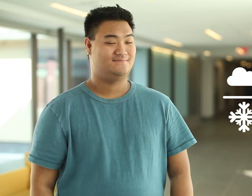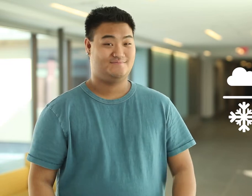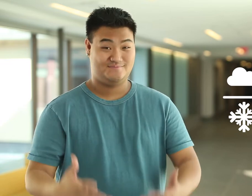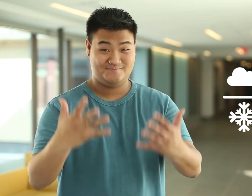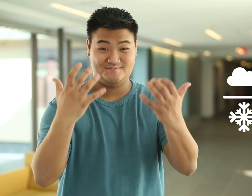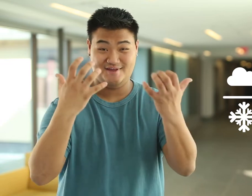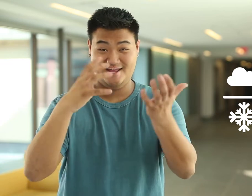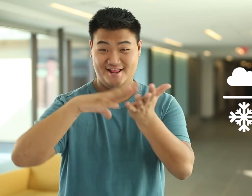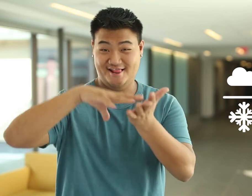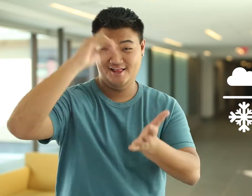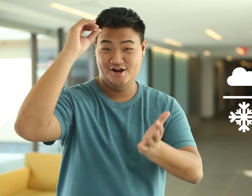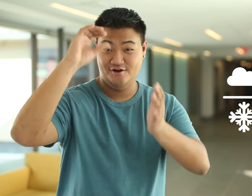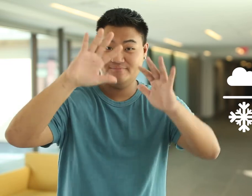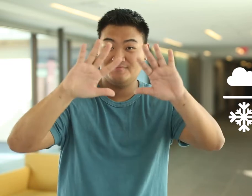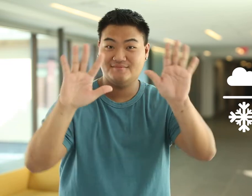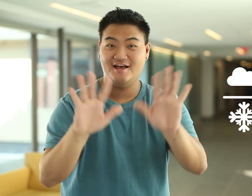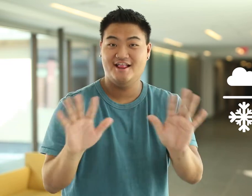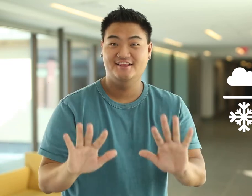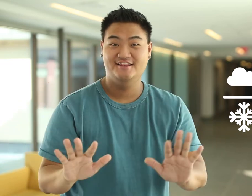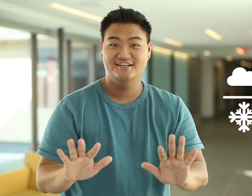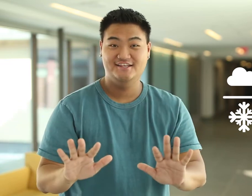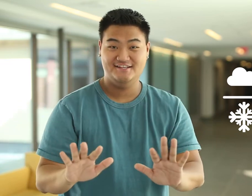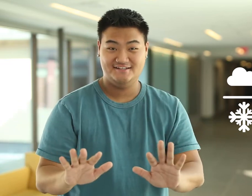Want to learn weather signs?